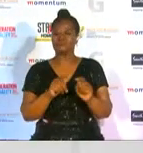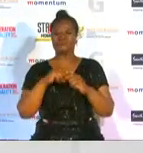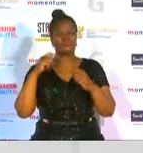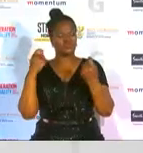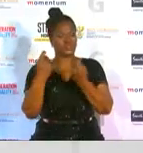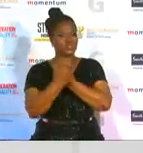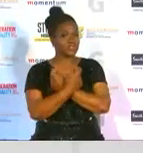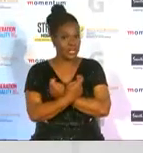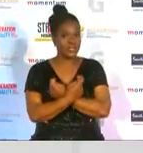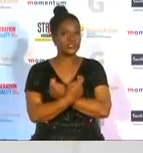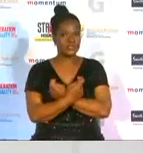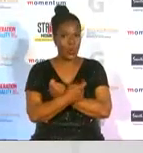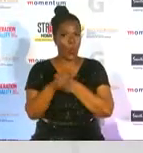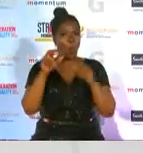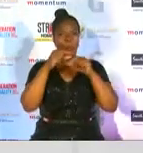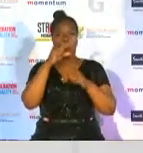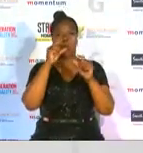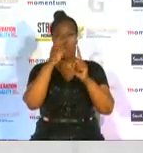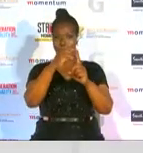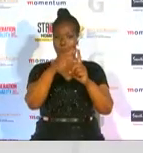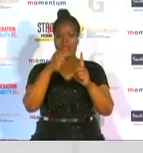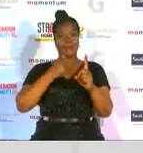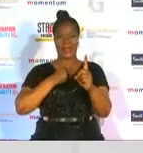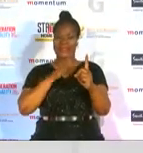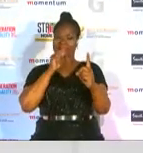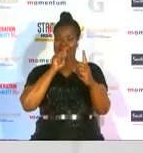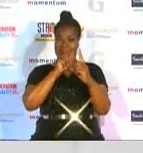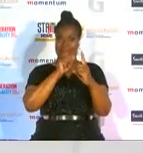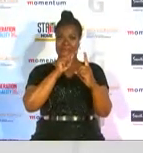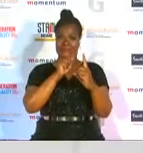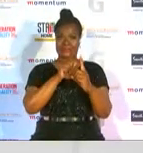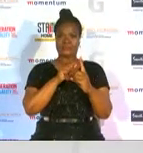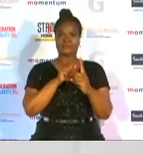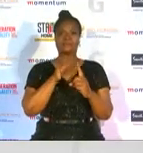mark my words you don't want to be kicking yourself in five years time